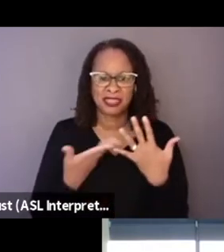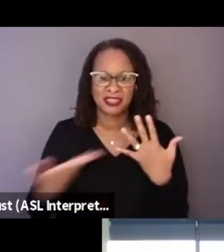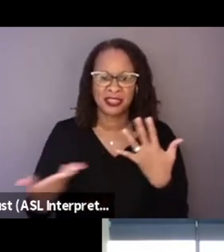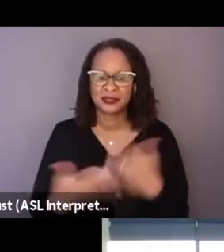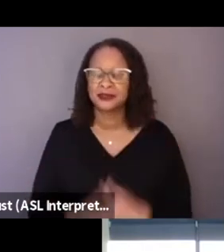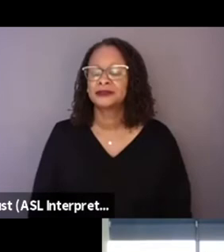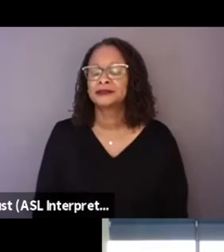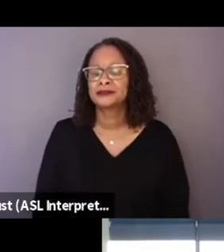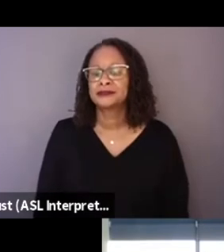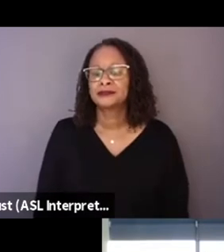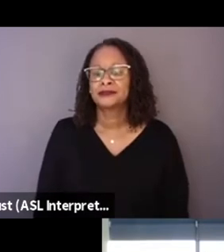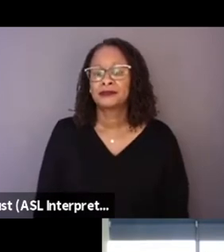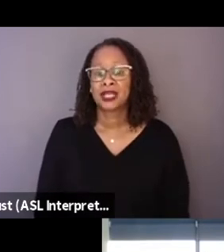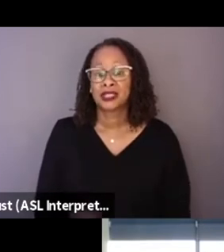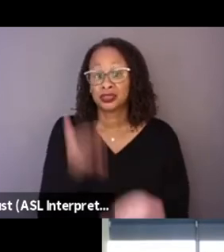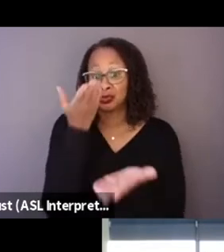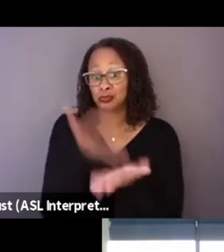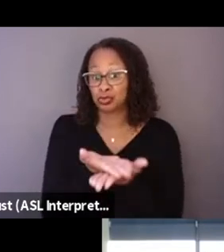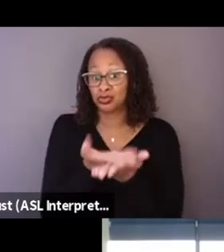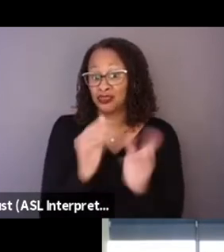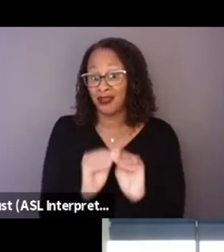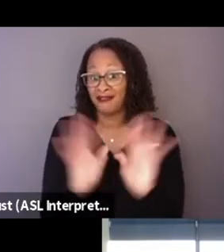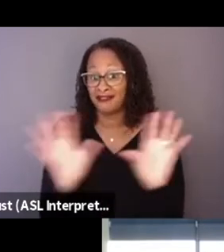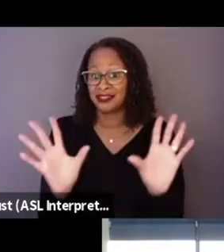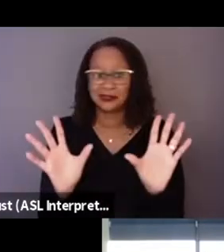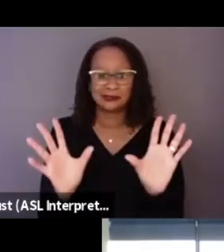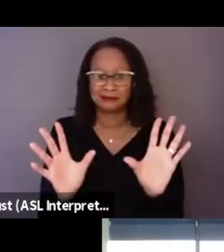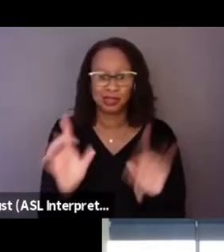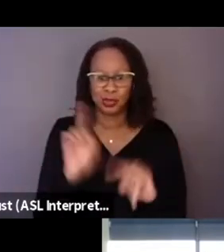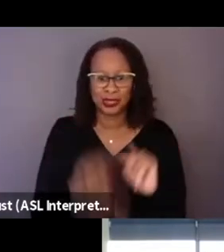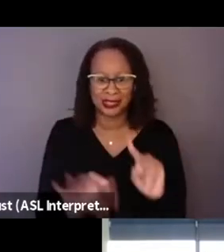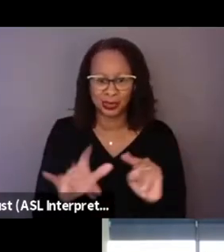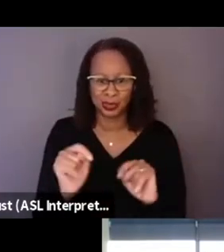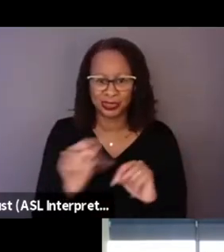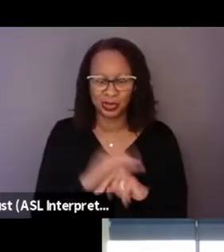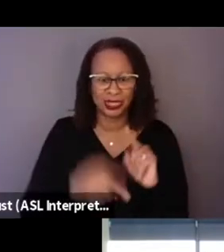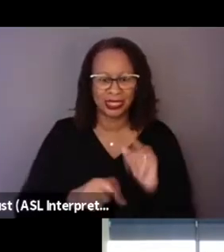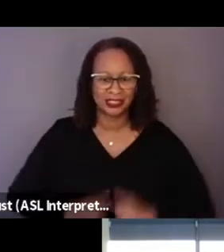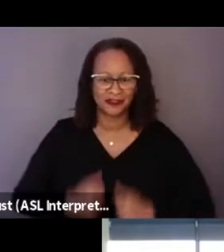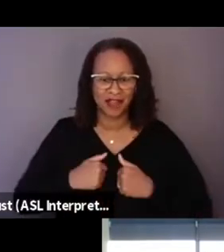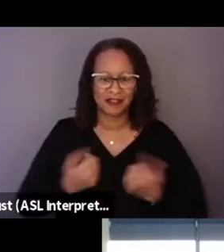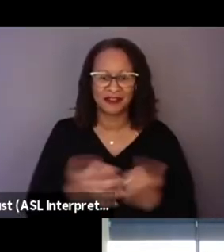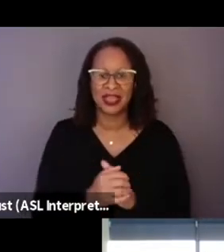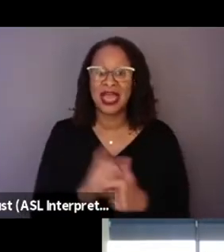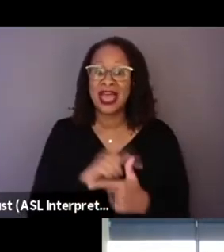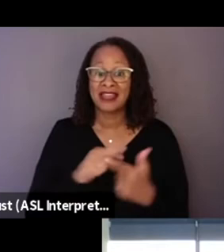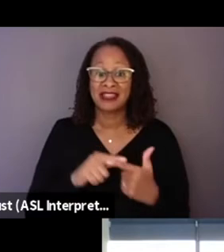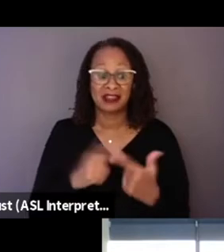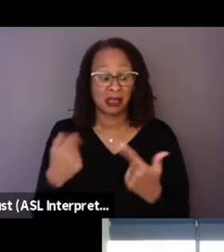All to prove, obviously that it's untenable, you know. And then I went to see this play. I said that, "I think it's great, blah, blah, blah."